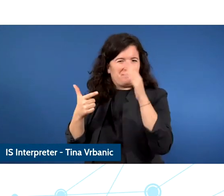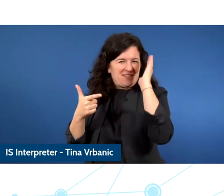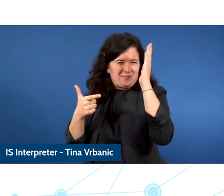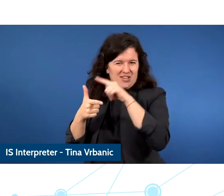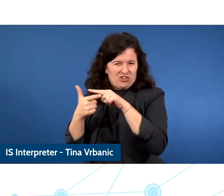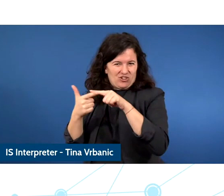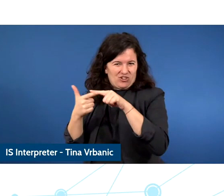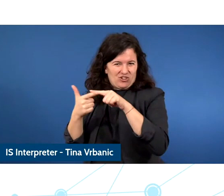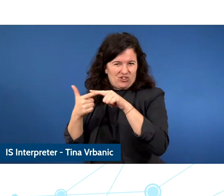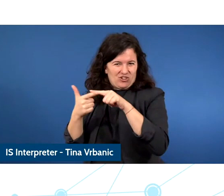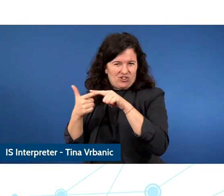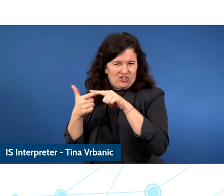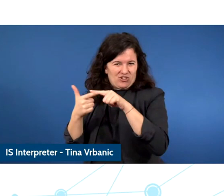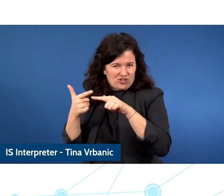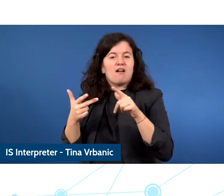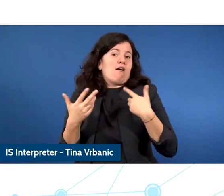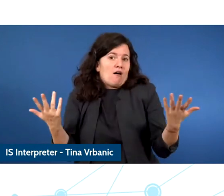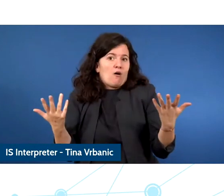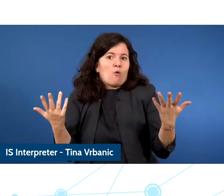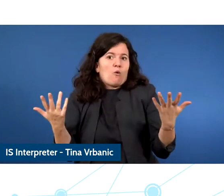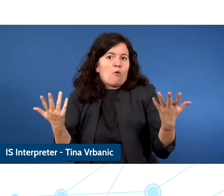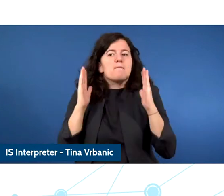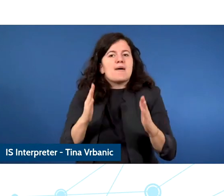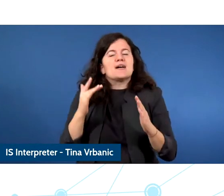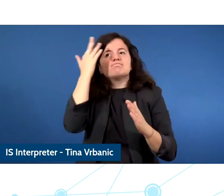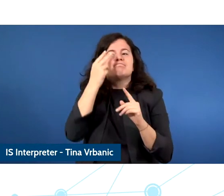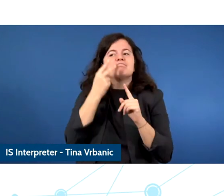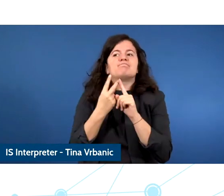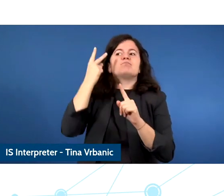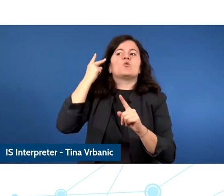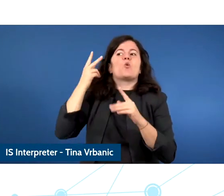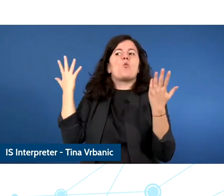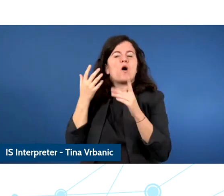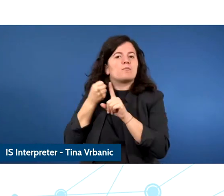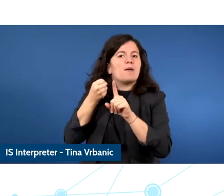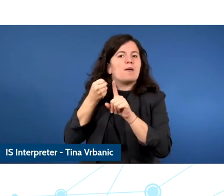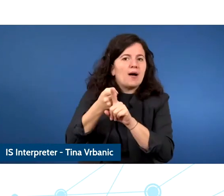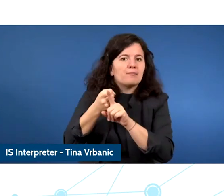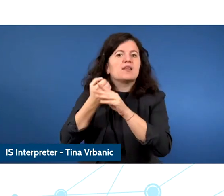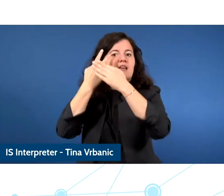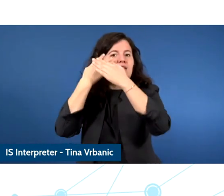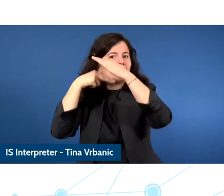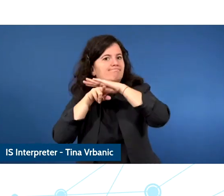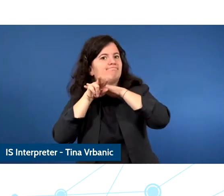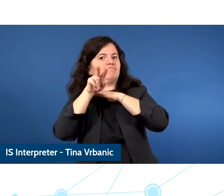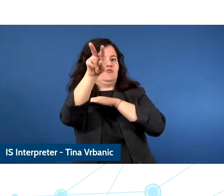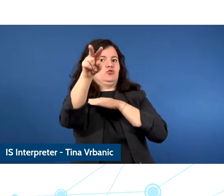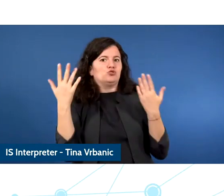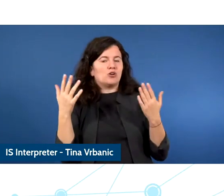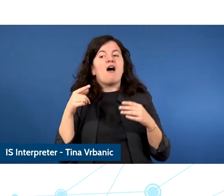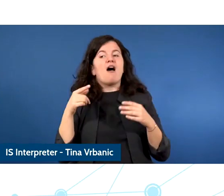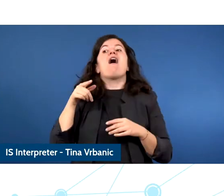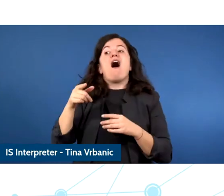step ahead and no what is coming up because that allows us from an international perspective to respond to some risks.